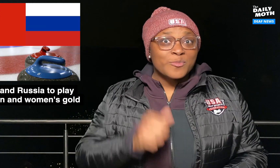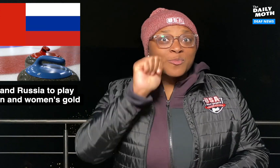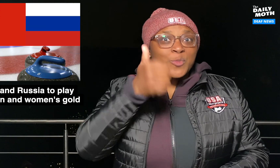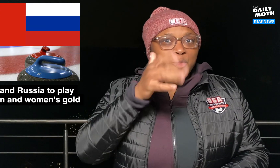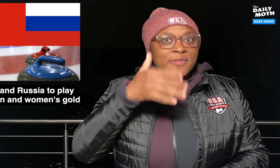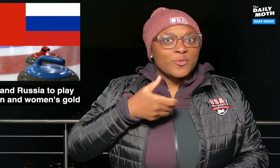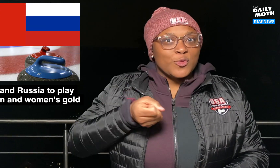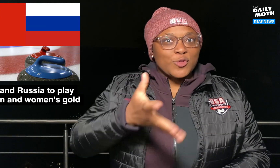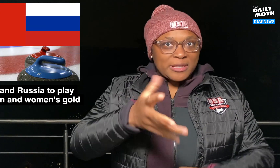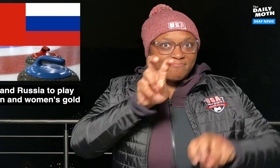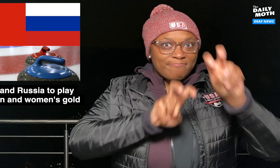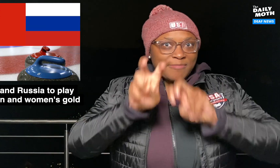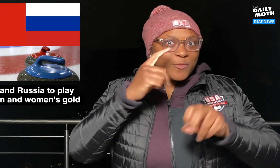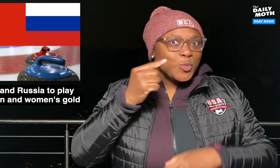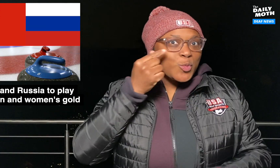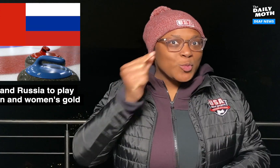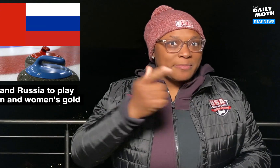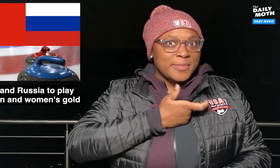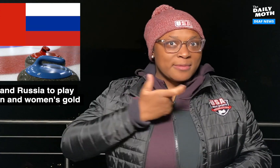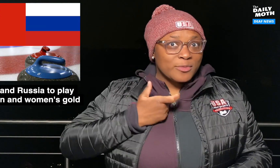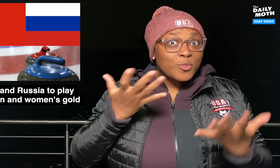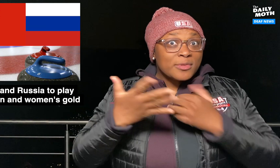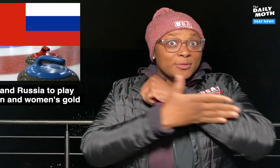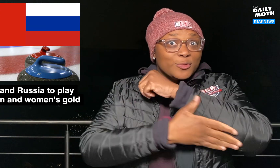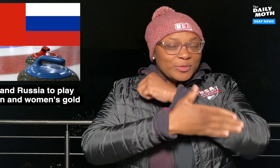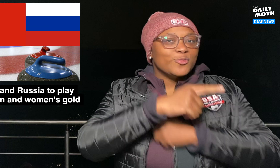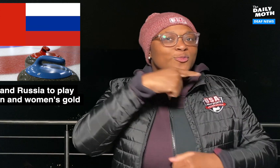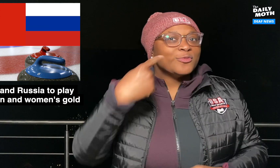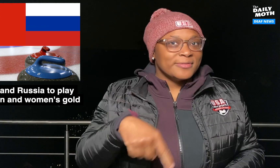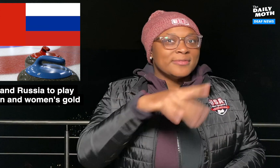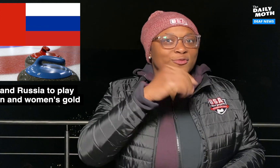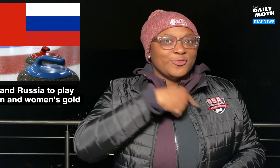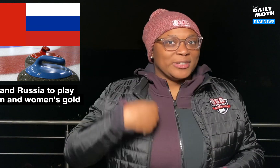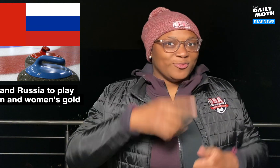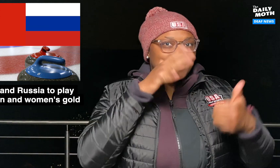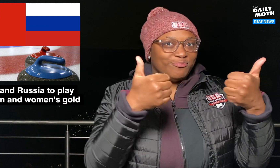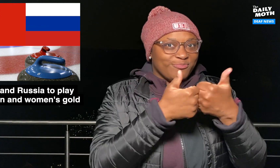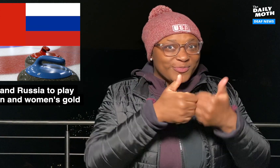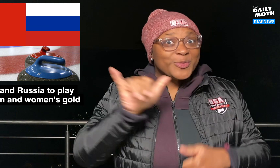Tomorrow, there will be a curling final for the gold medal. Among the countries competing is Russia that will be facing off against China.